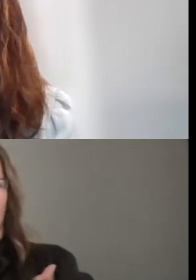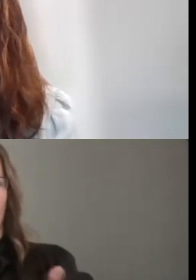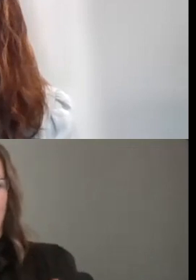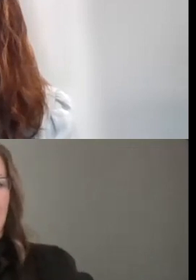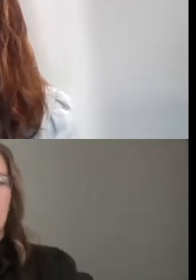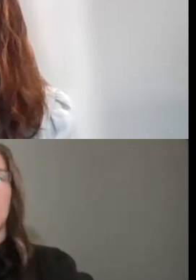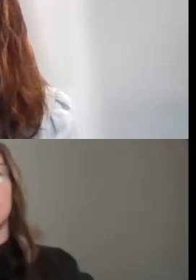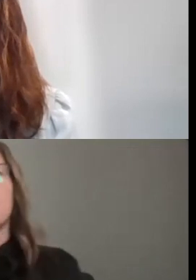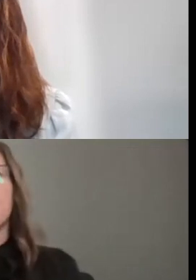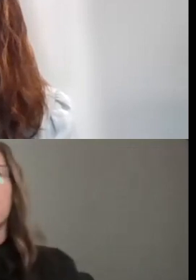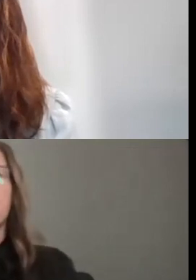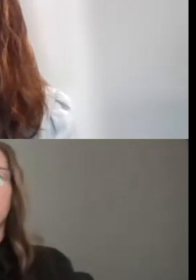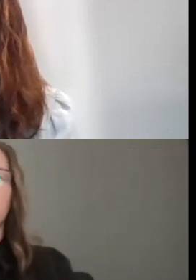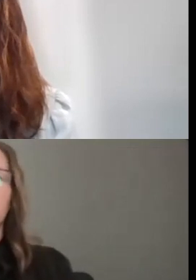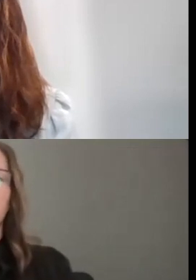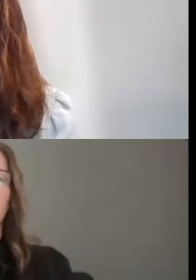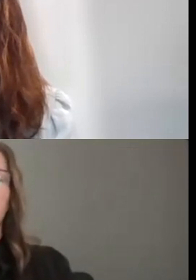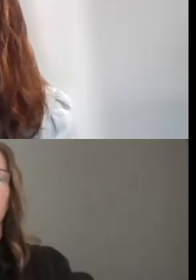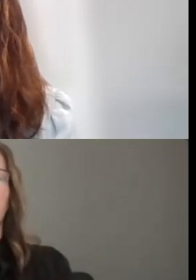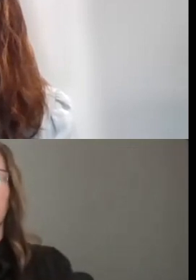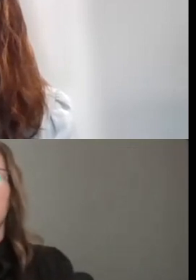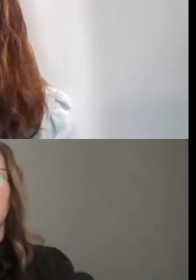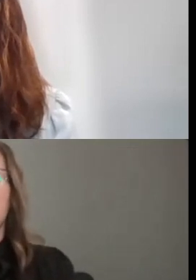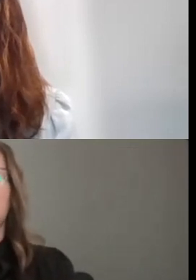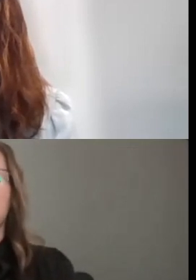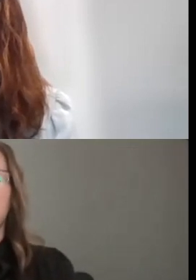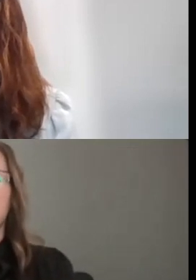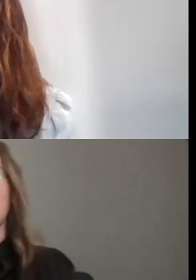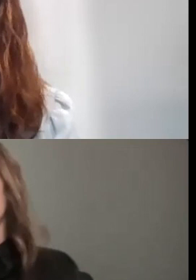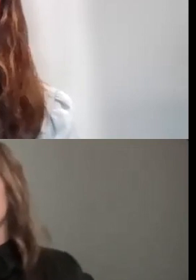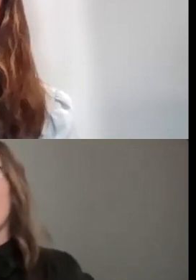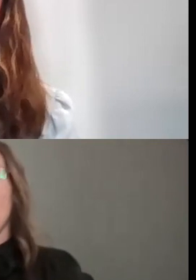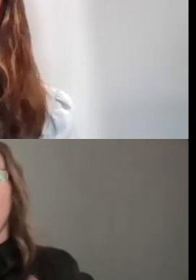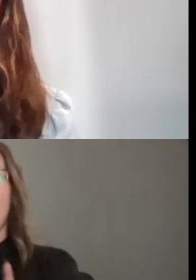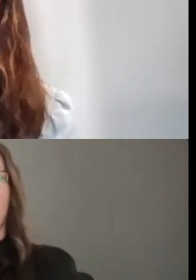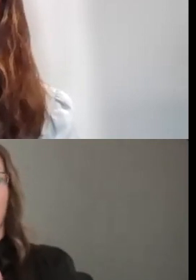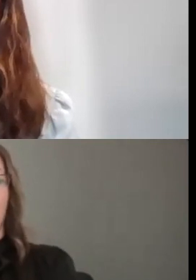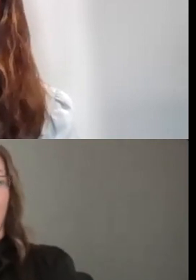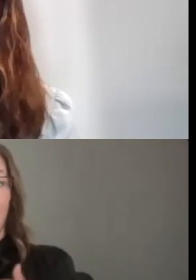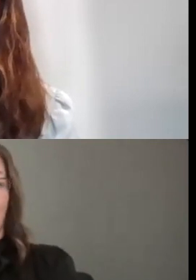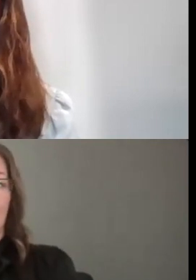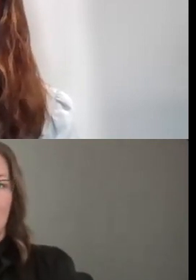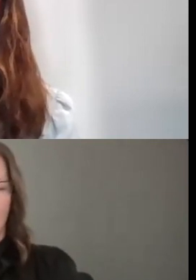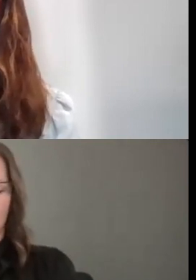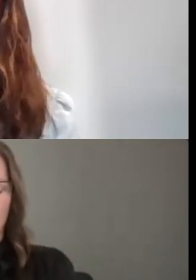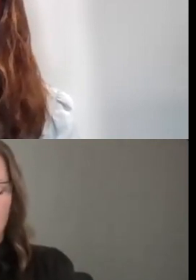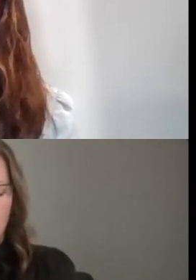BUT WHAT WOULD APPLY TO EVERYONE, EVERY, EVERY APPLICATION IS REALLY YOU WANT TO BE REALLY